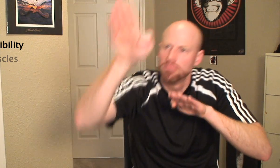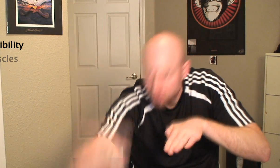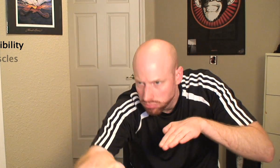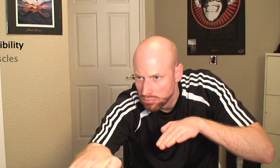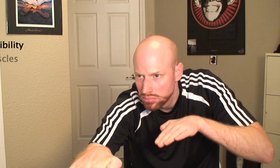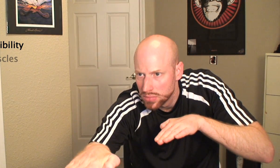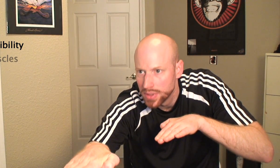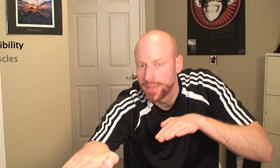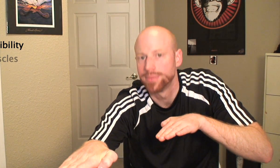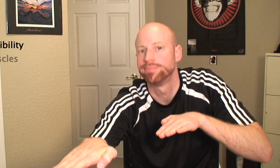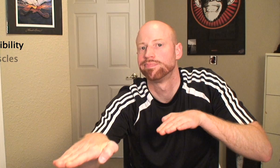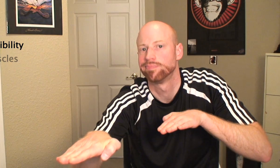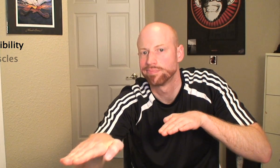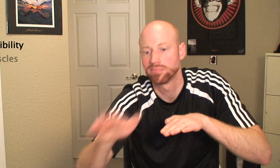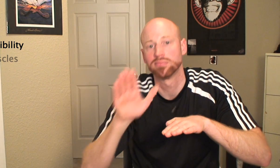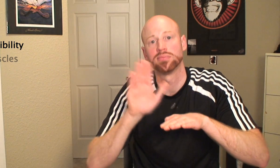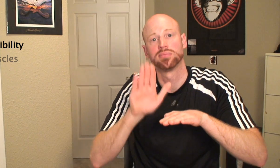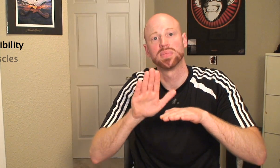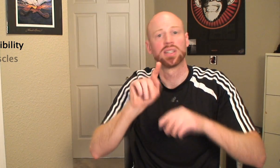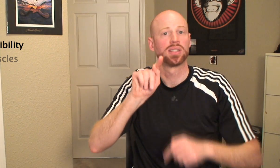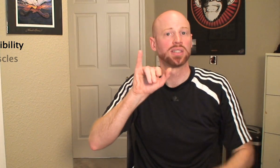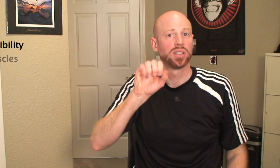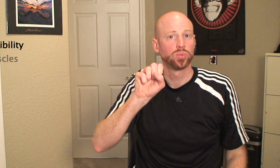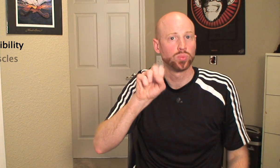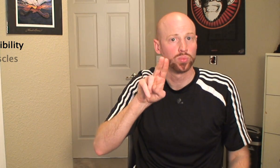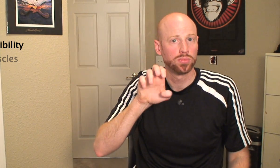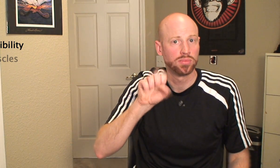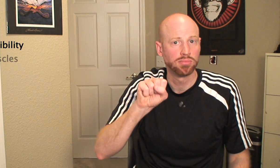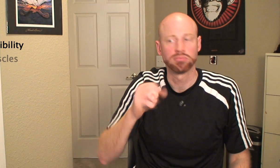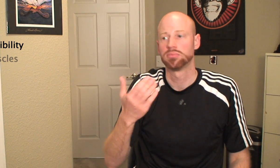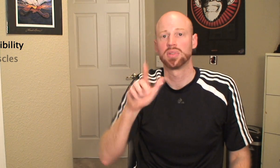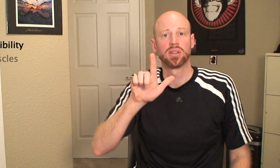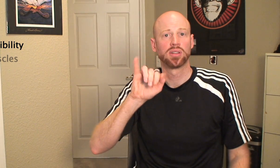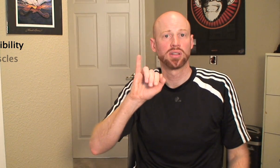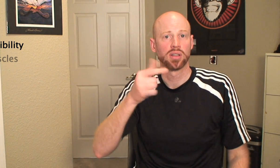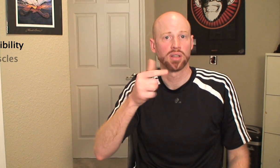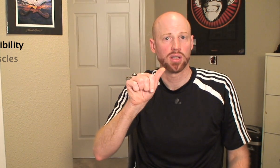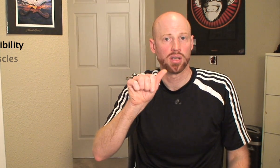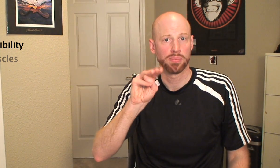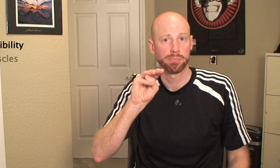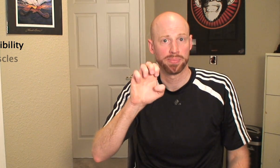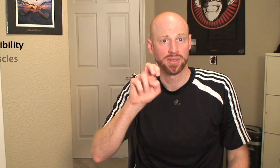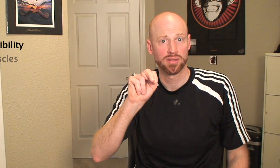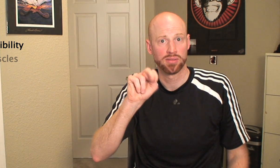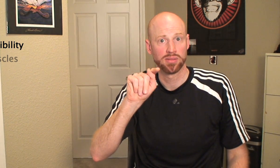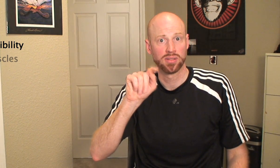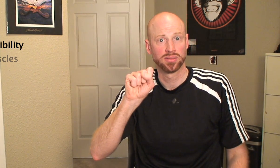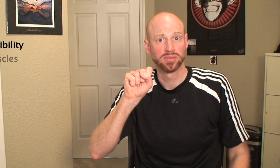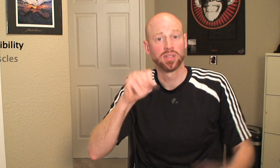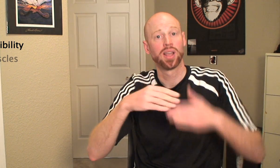as one solid mass. No longer do its tissues and ligaments